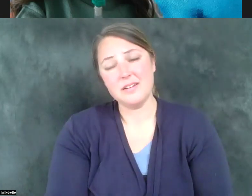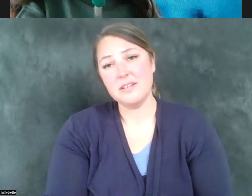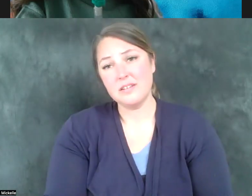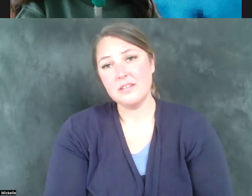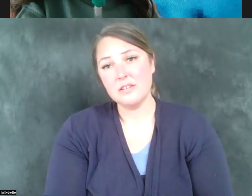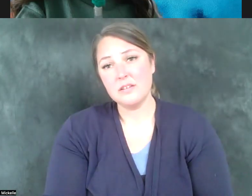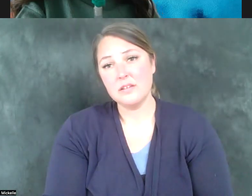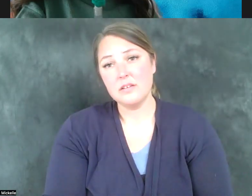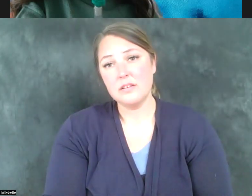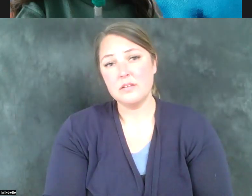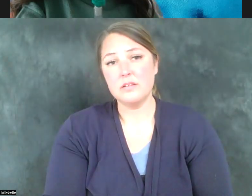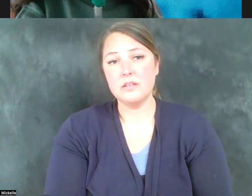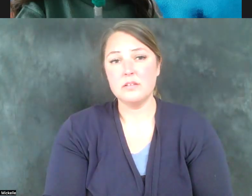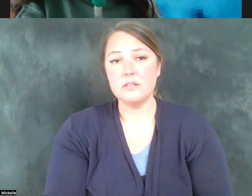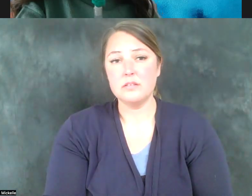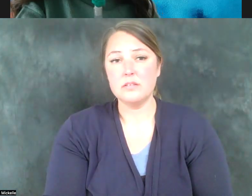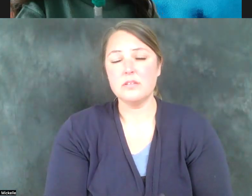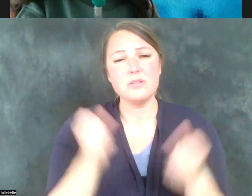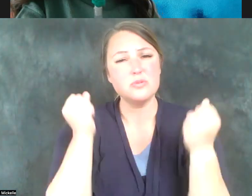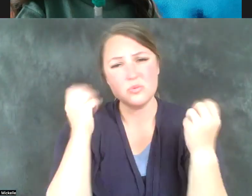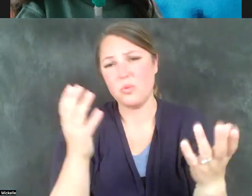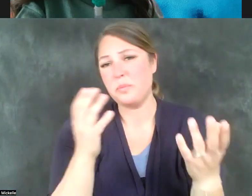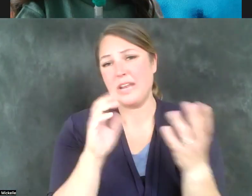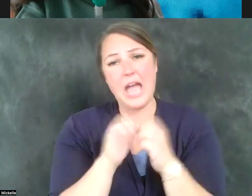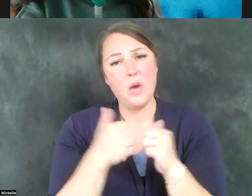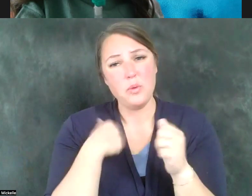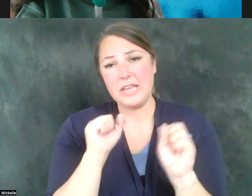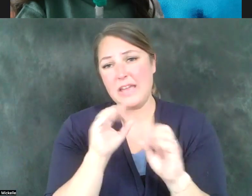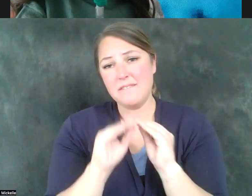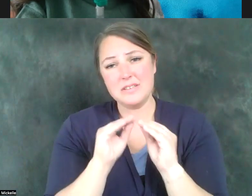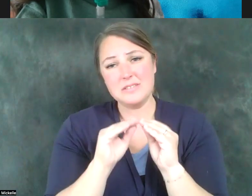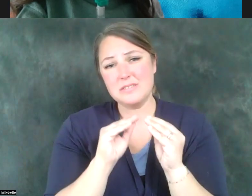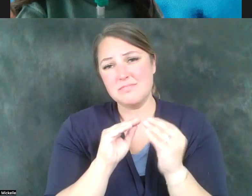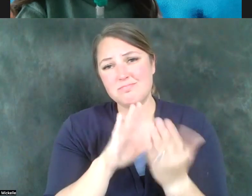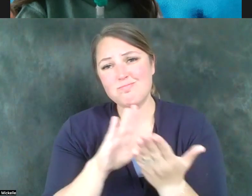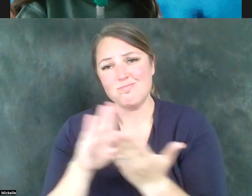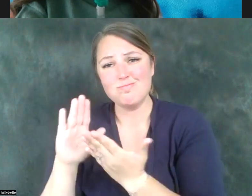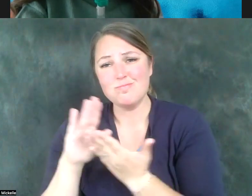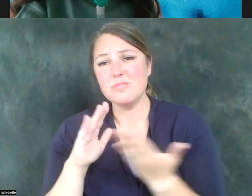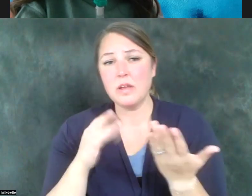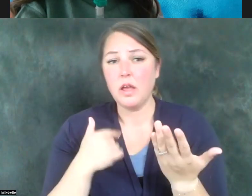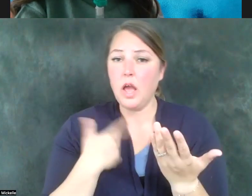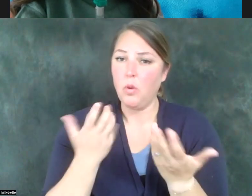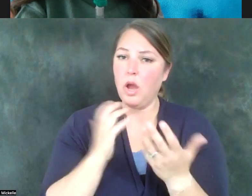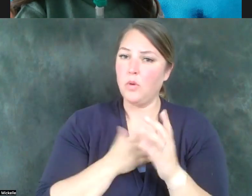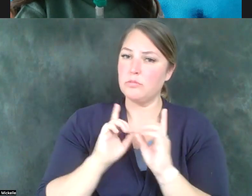There are so many ways in which we can address this. I'd like to have our Department of Health and Human Services